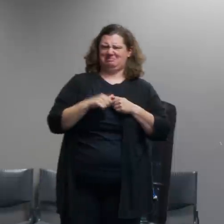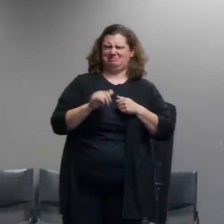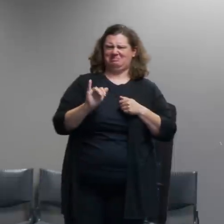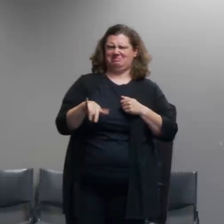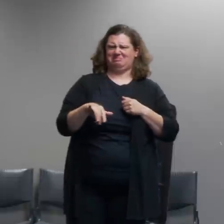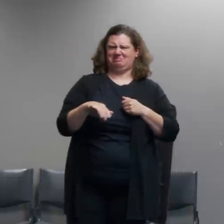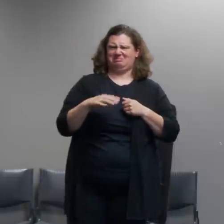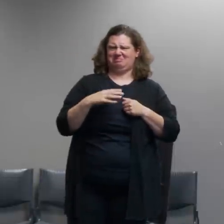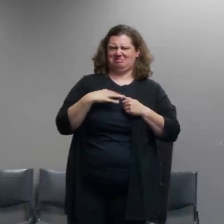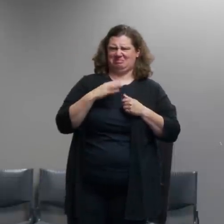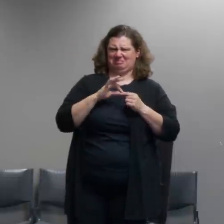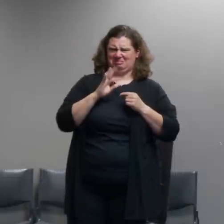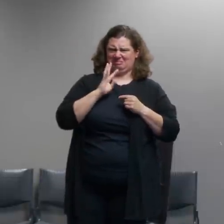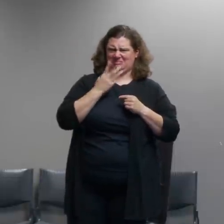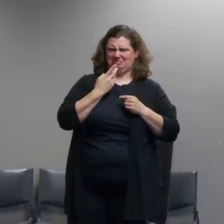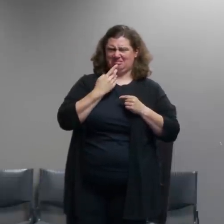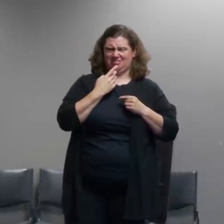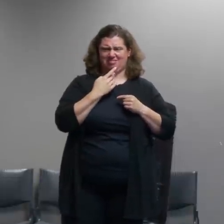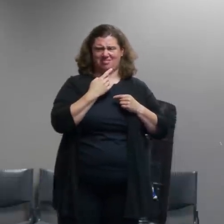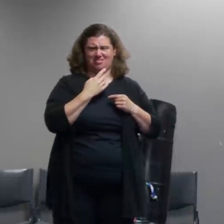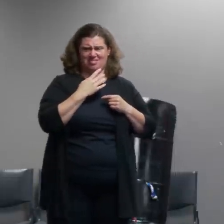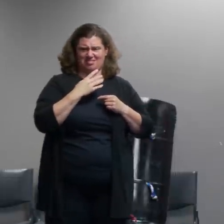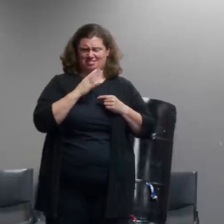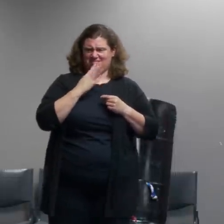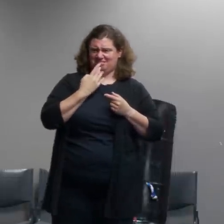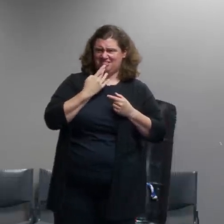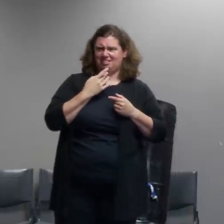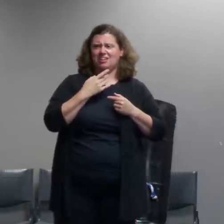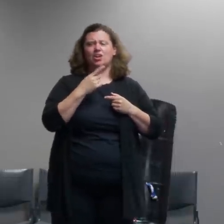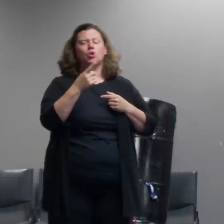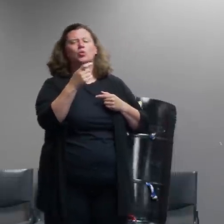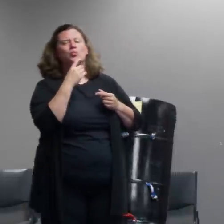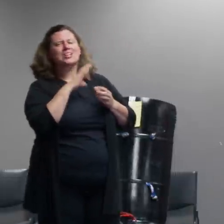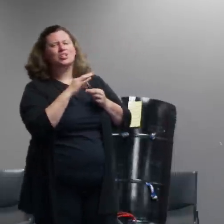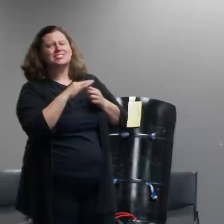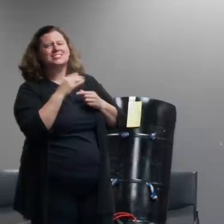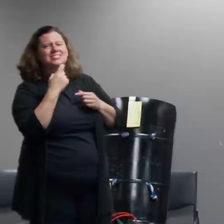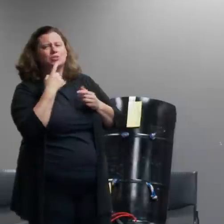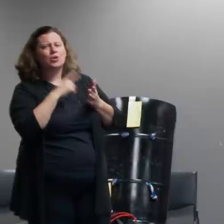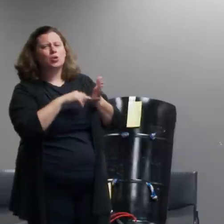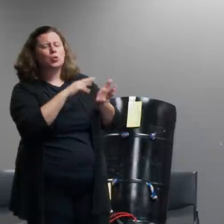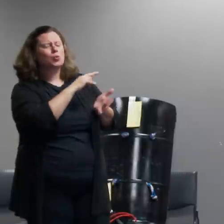if it was a mistake starting to interrupt you can you clarify whether or not that is an accurate statement whether or